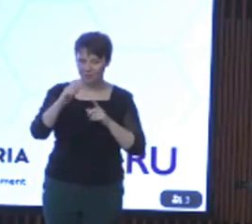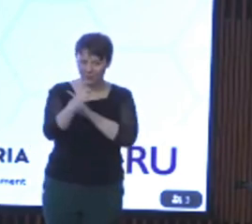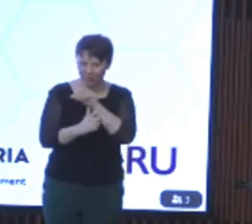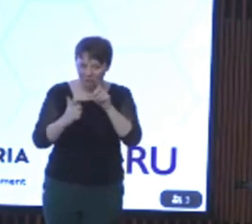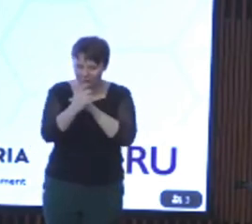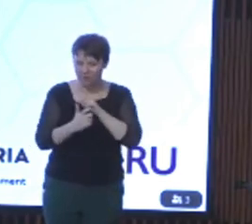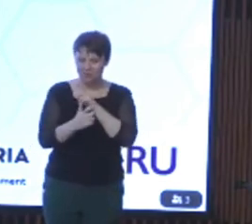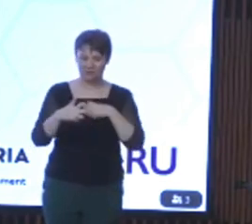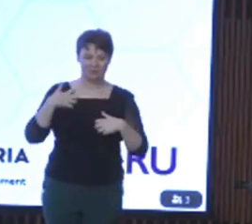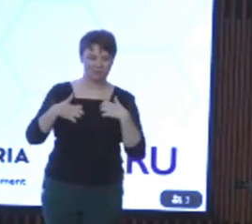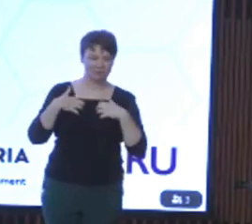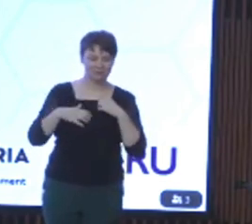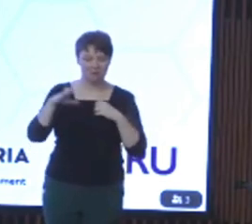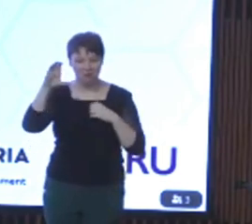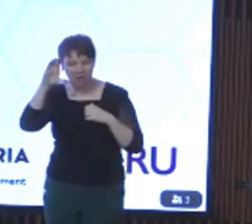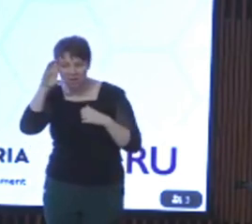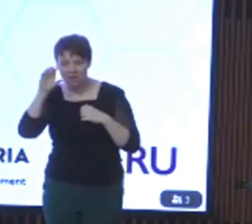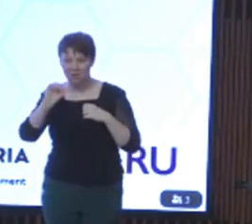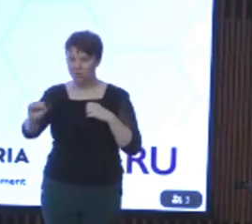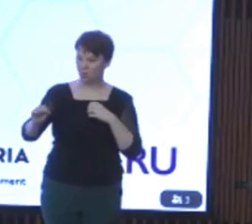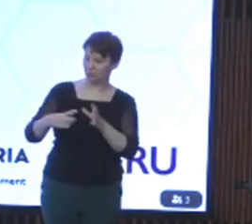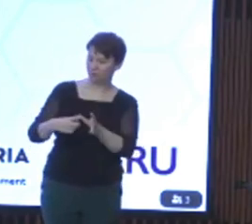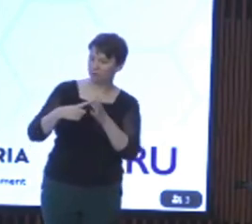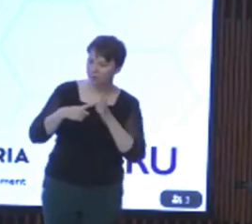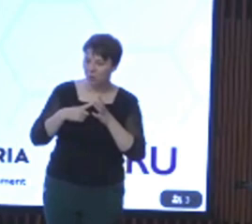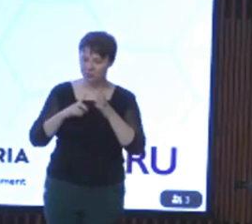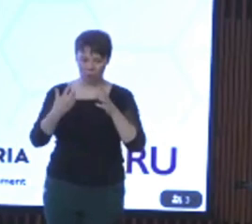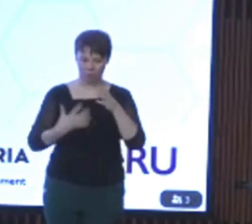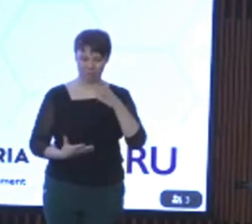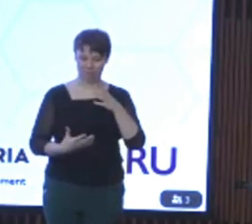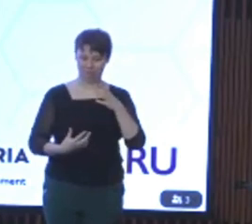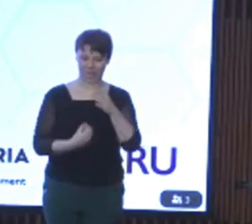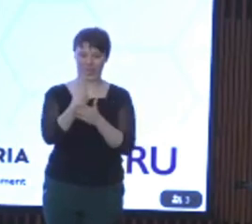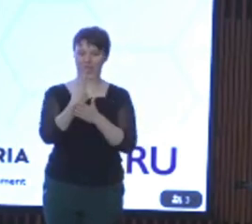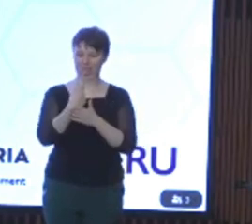look forward very much to hearing from you and the outcomes of this conference and all that we